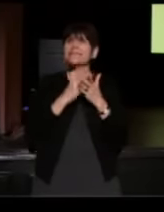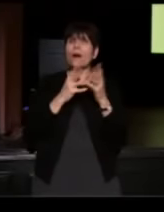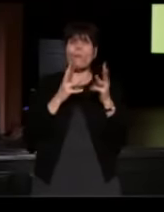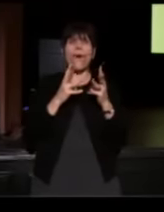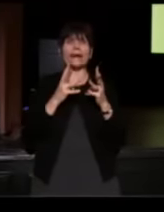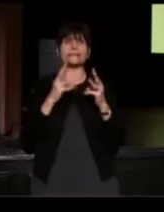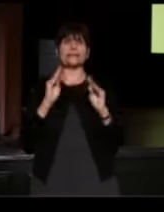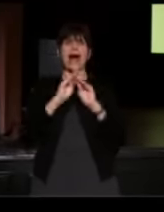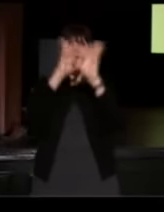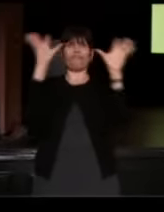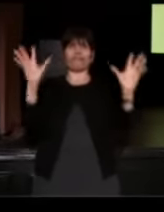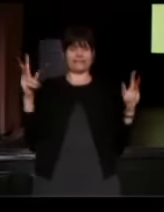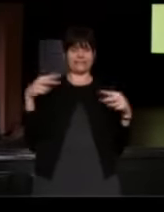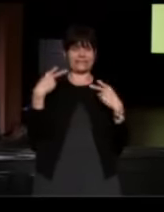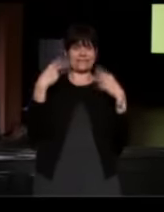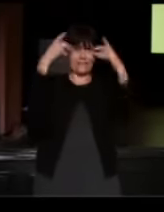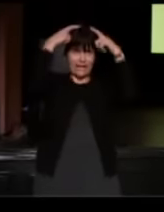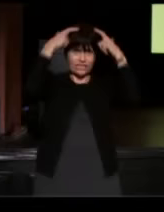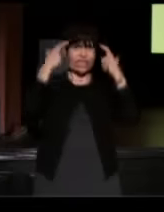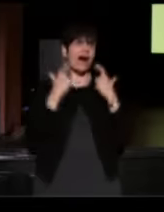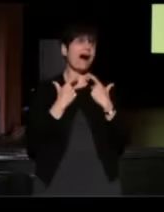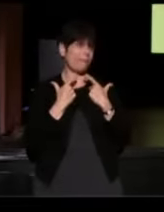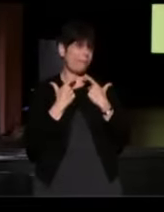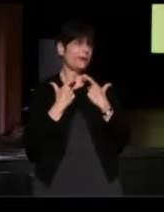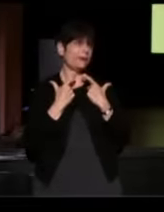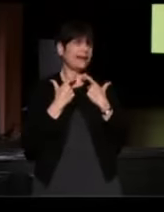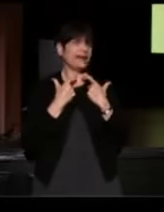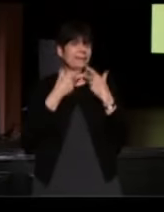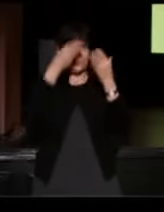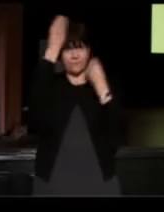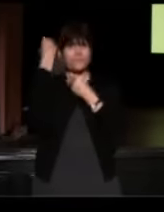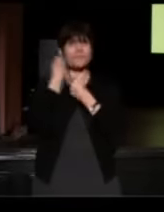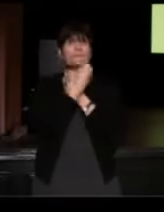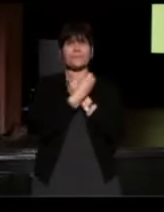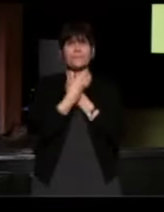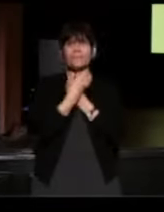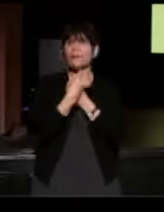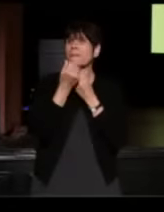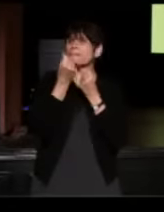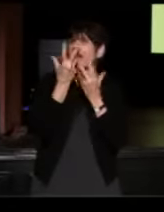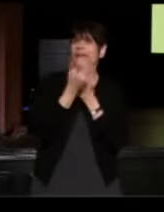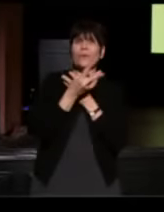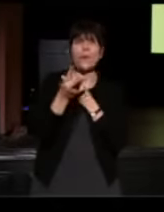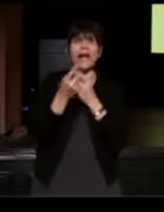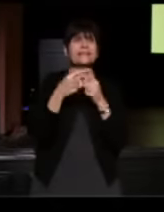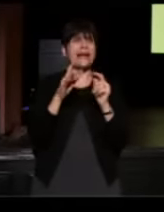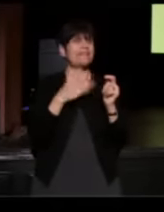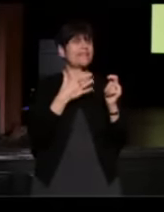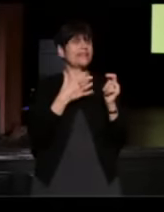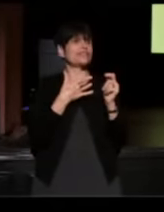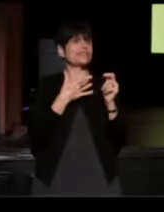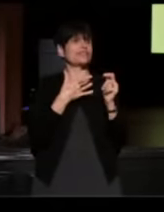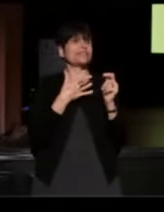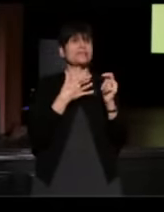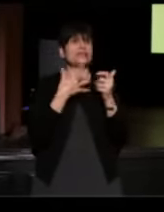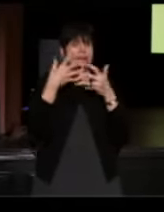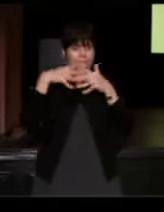such as the Hijab, the head covering. There's still so many ways that I feel so embedded in the fabric